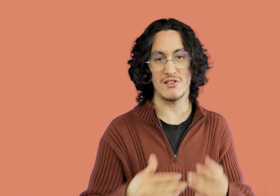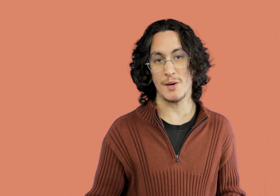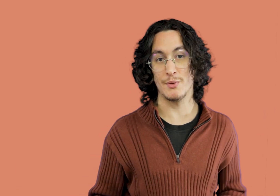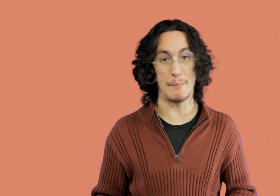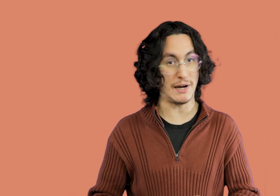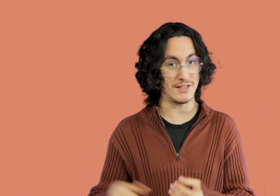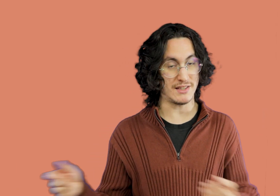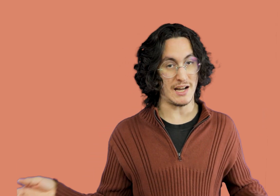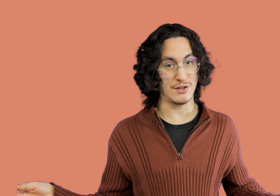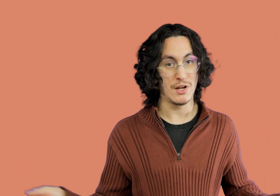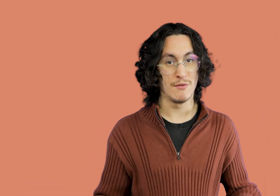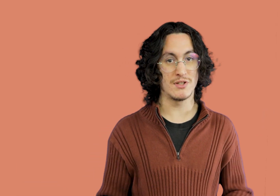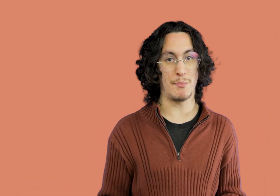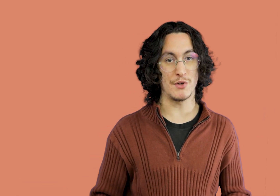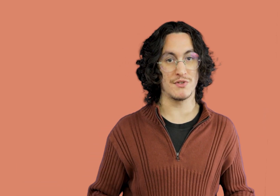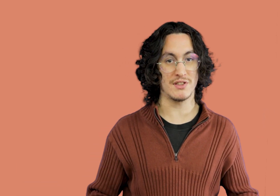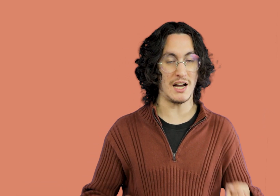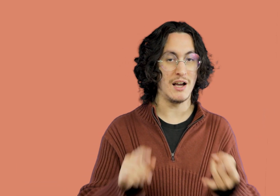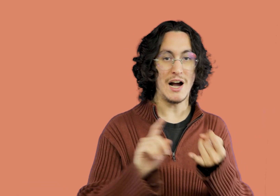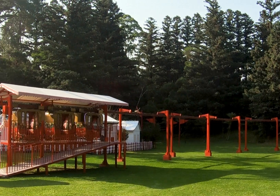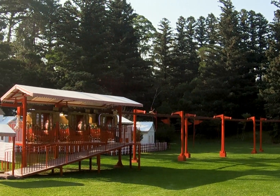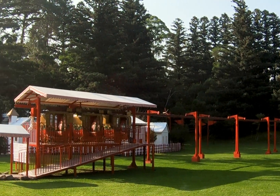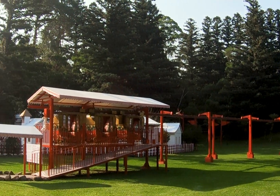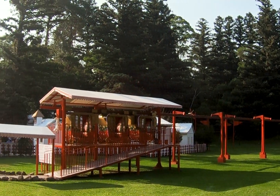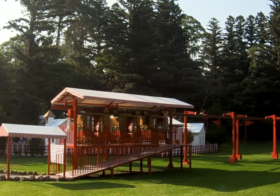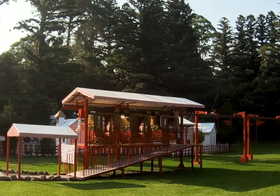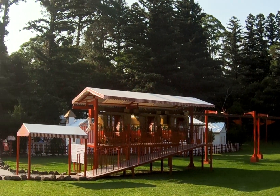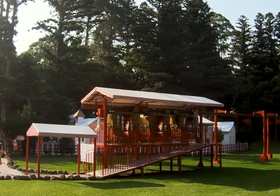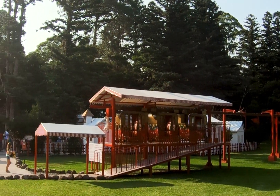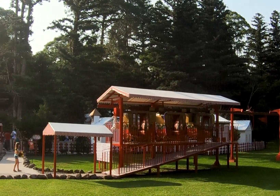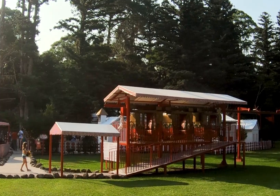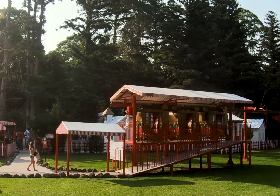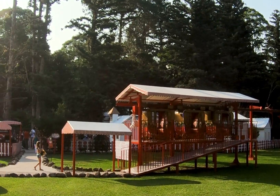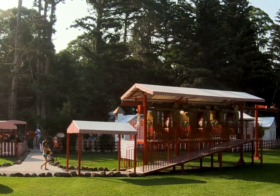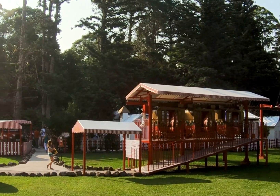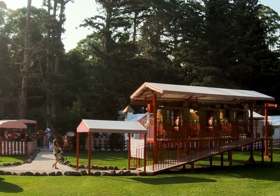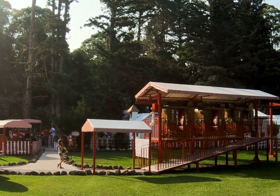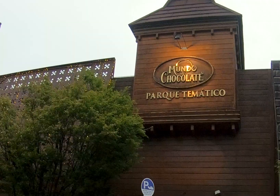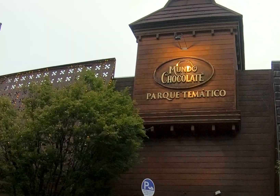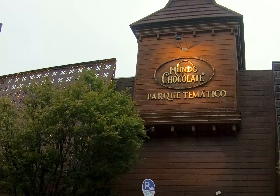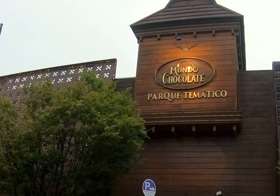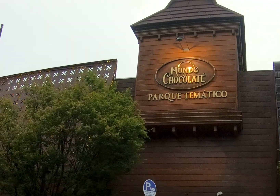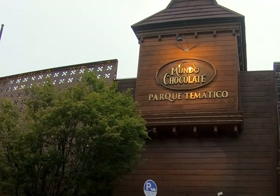afternoon for and xemplo in the part and you can type Aldeia do Papai Noel you can visit the world